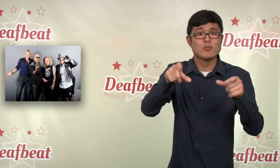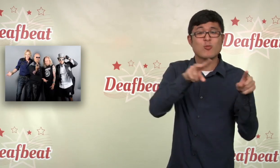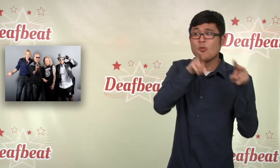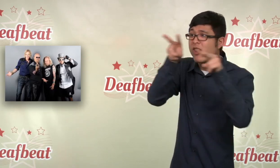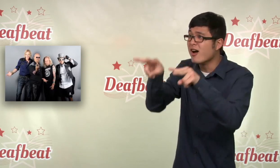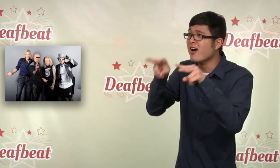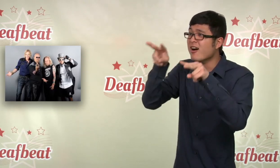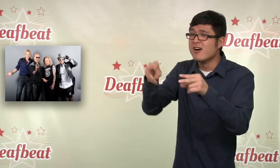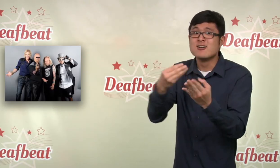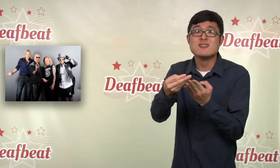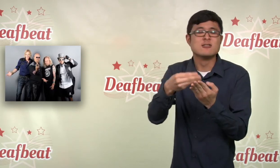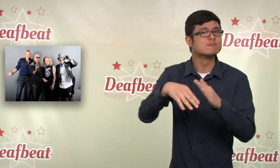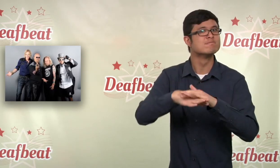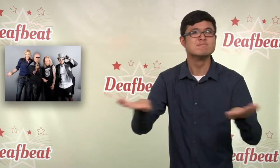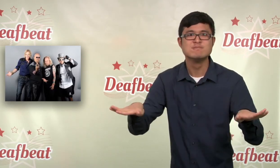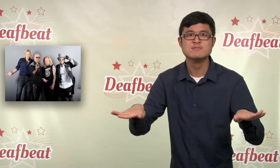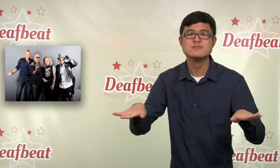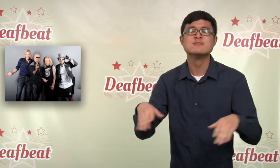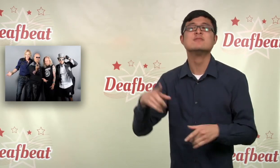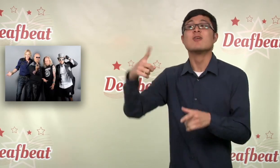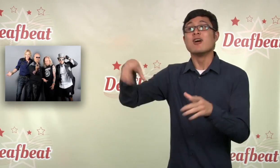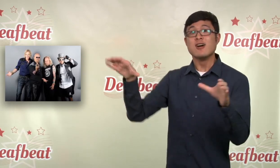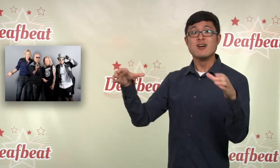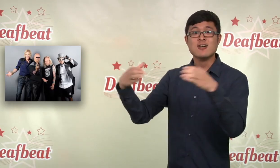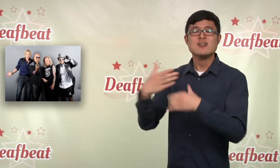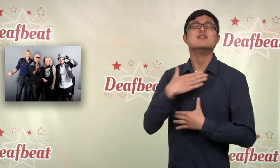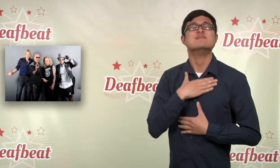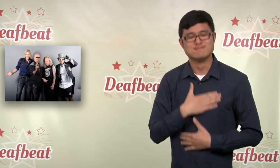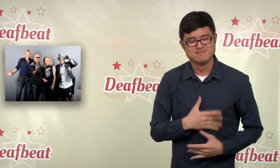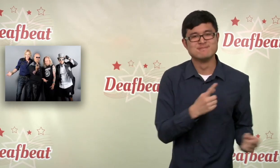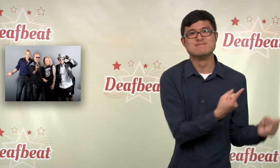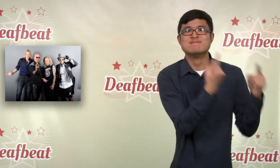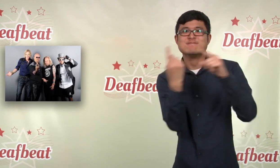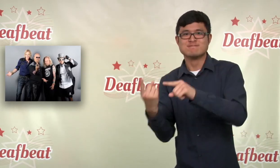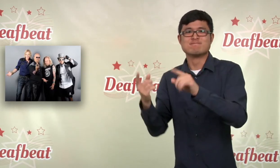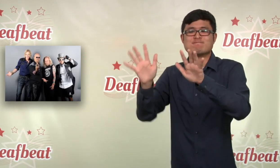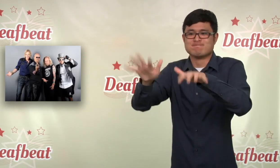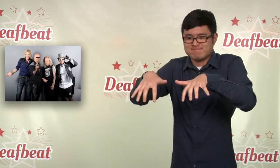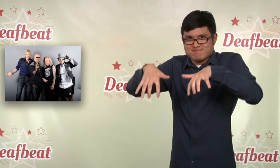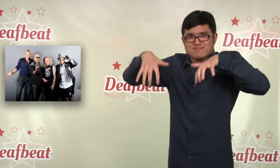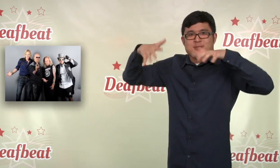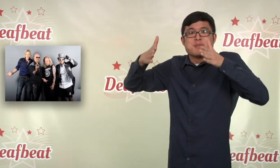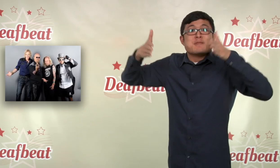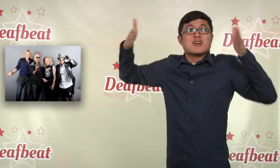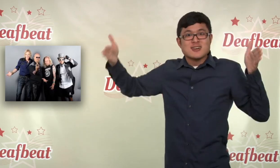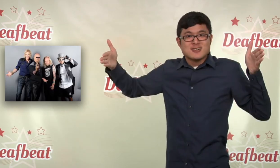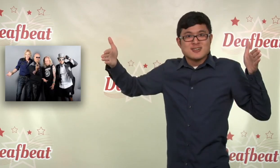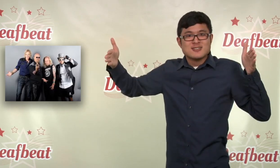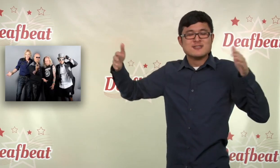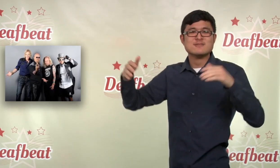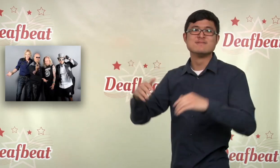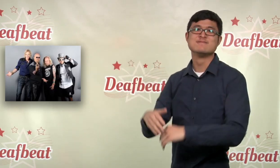invited back to play in a larger venue.